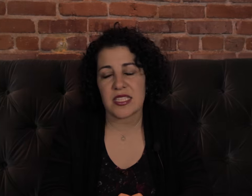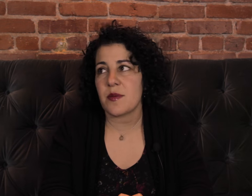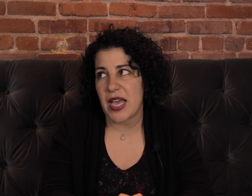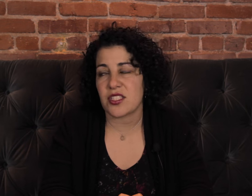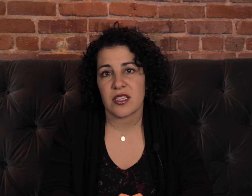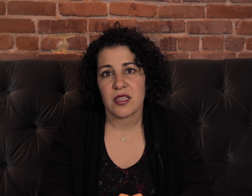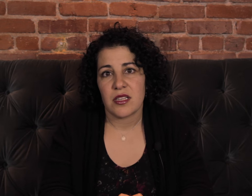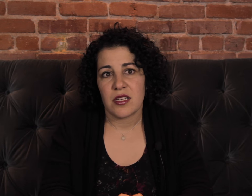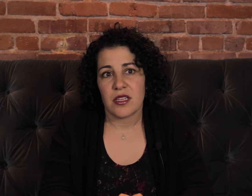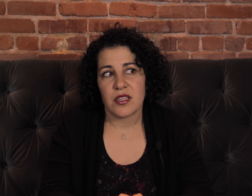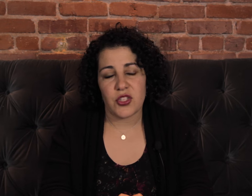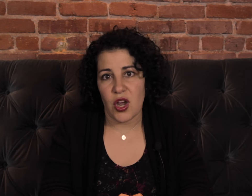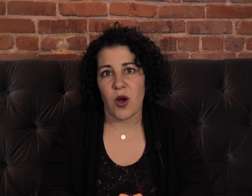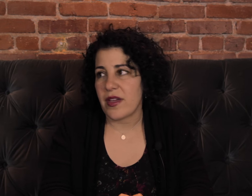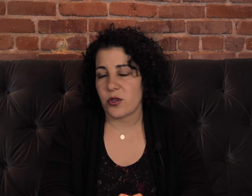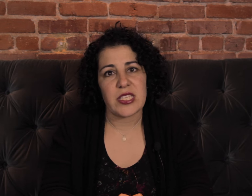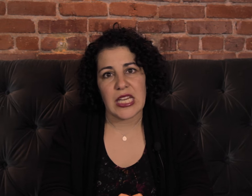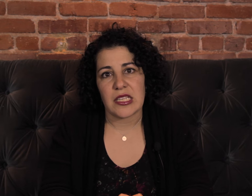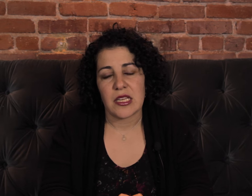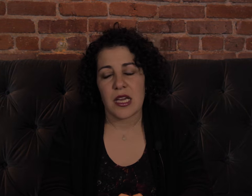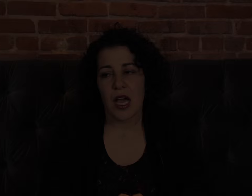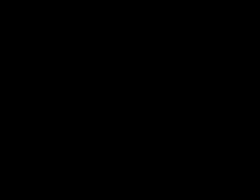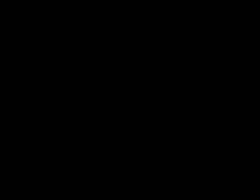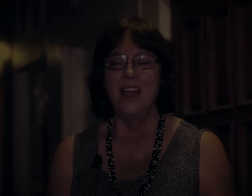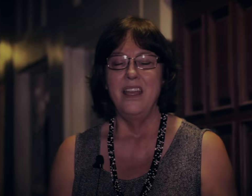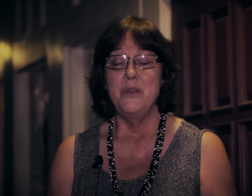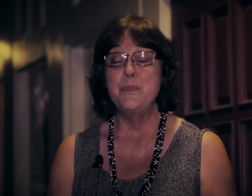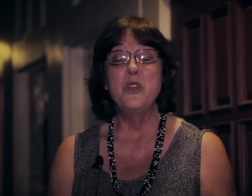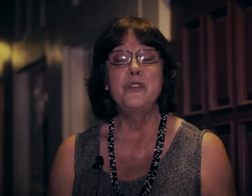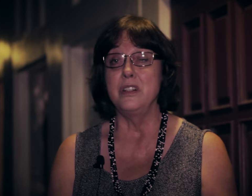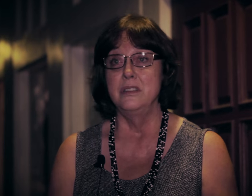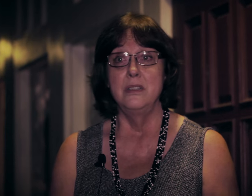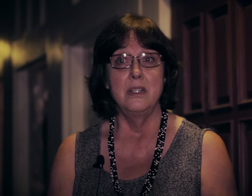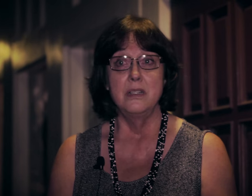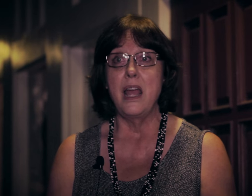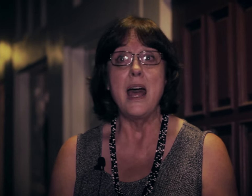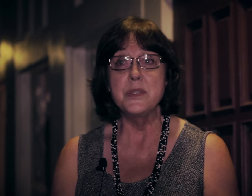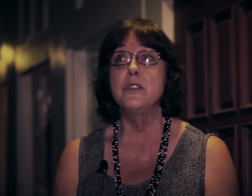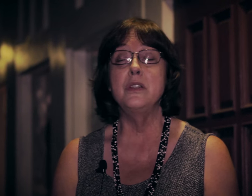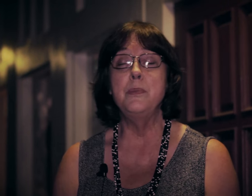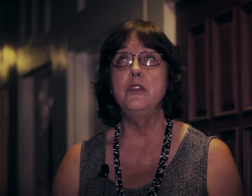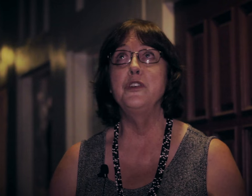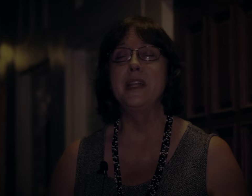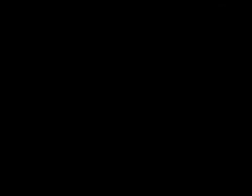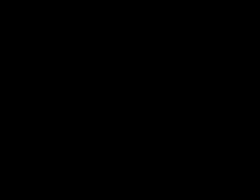This is the best show I've ever seen. It was beautiful. Absolutely beautiful.